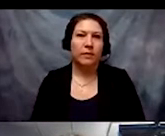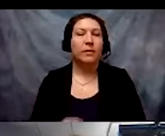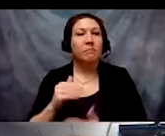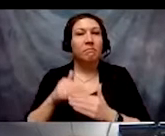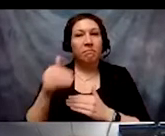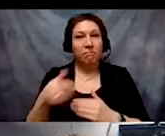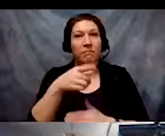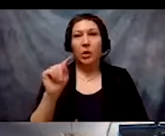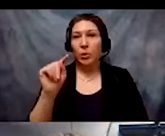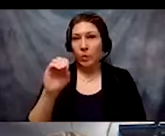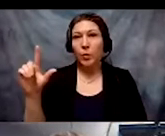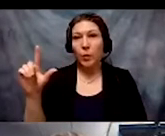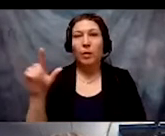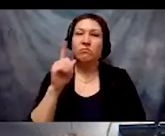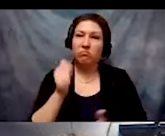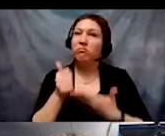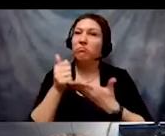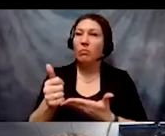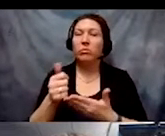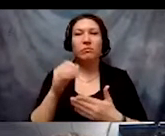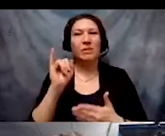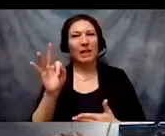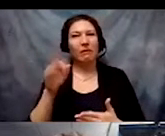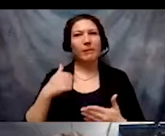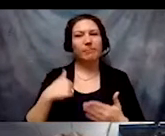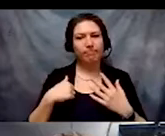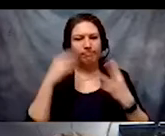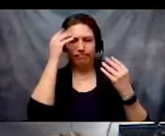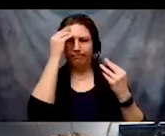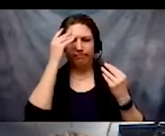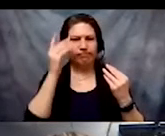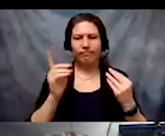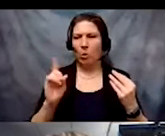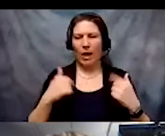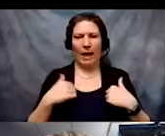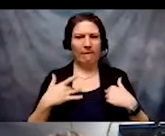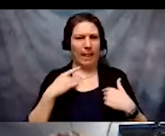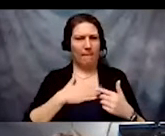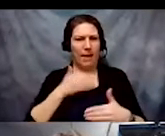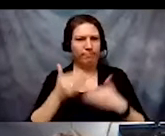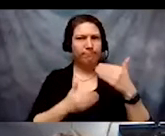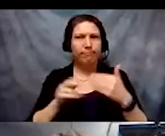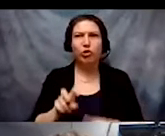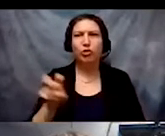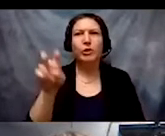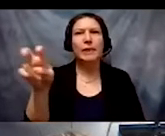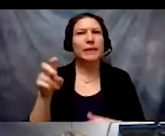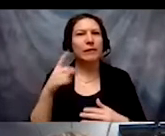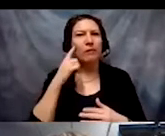that is useful for when you are reflecting about where you feel you are on your racial and disability